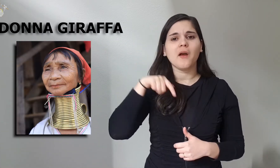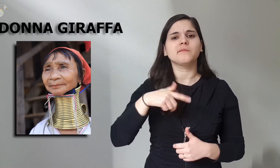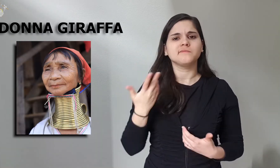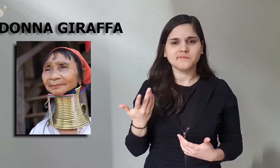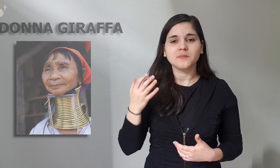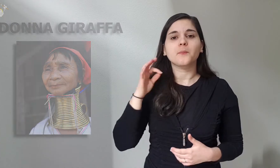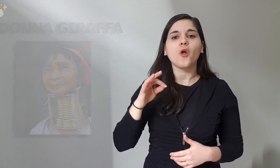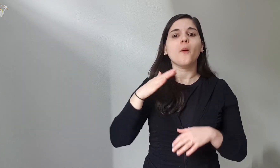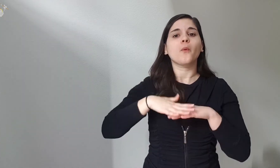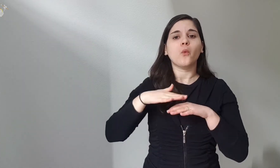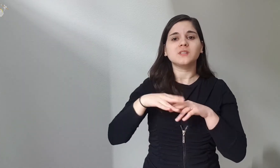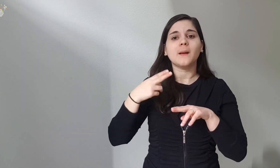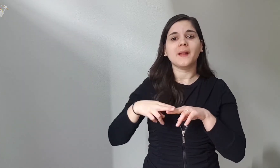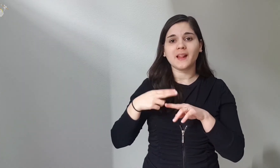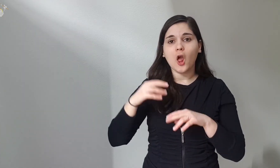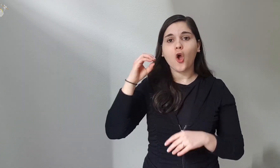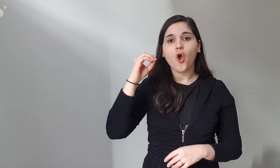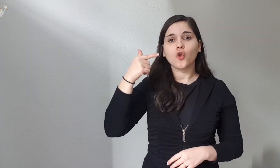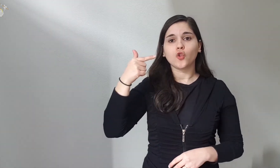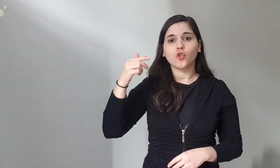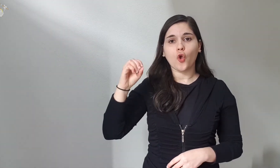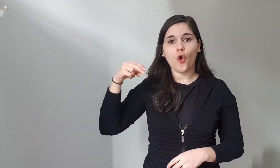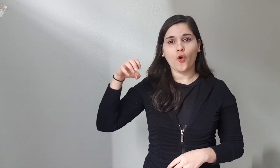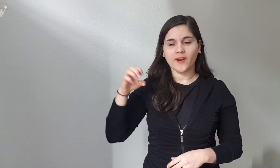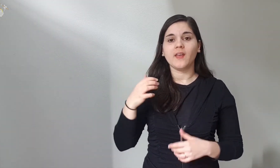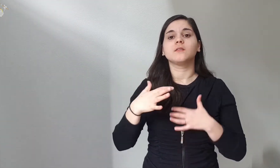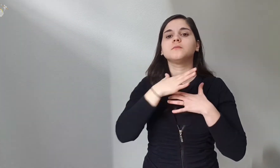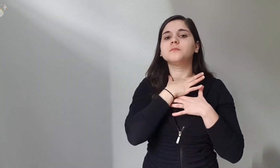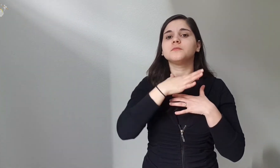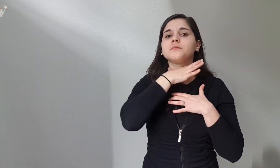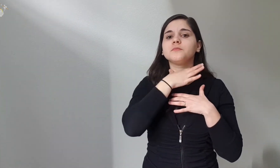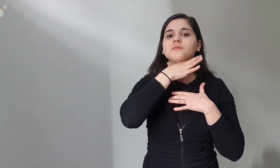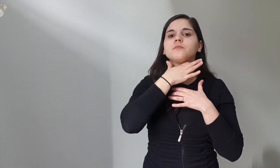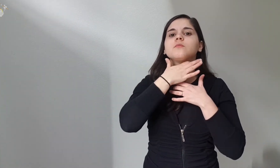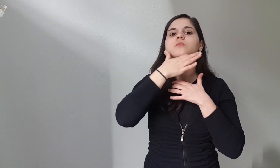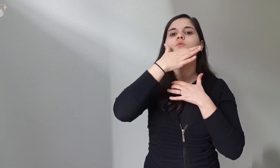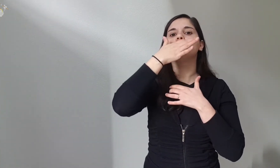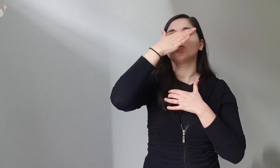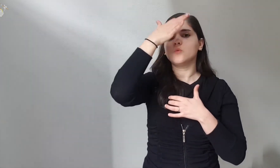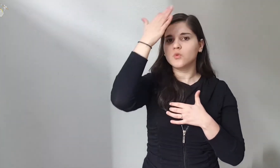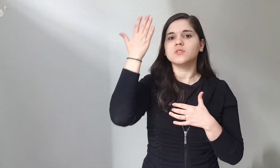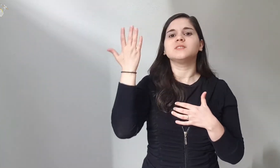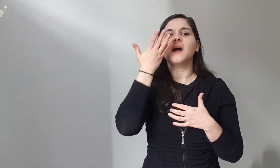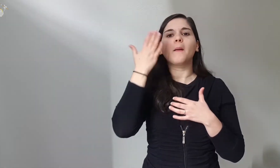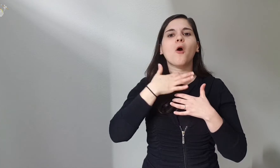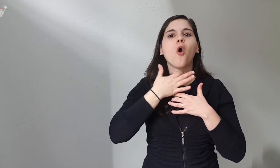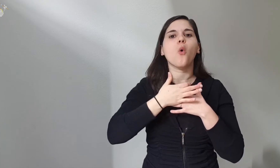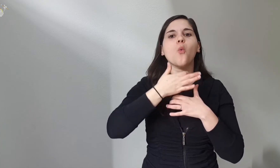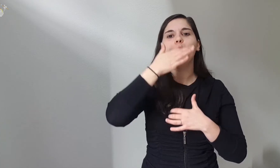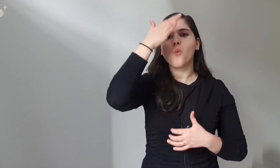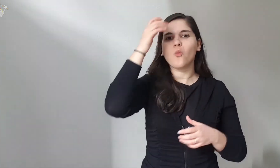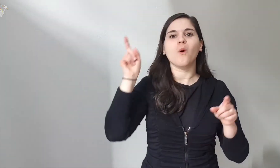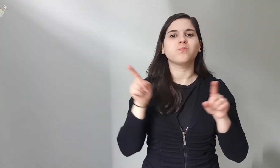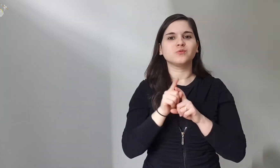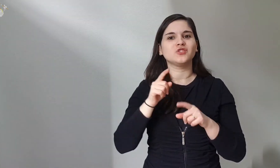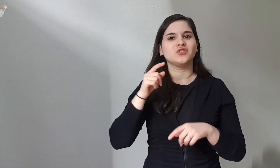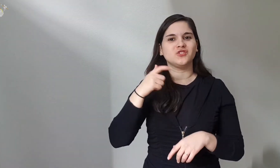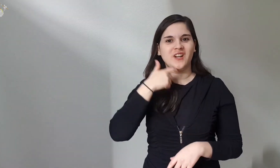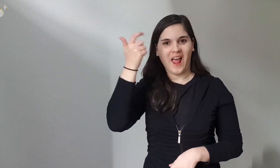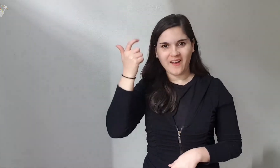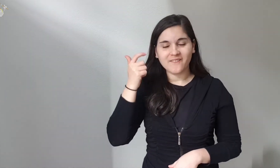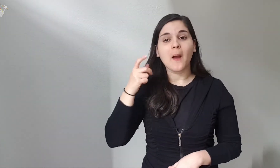they put brass rings on their neck so that it looks as long as that of the giraffe,